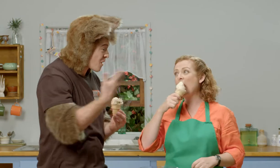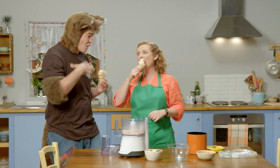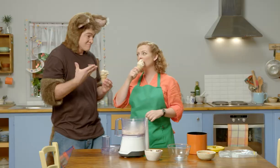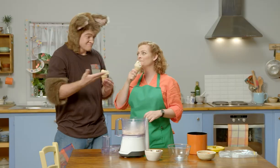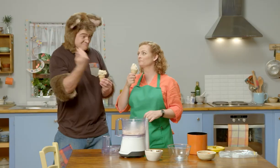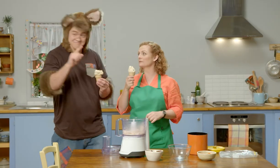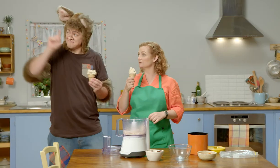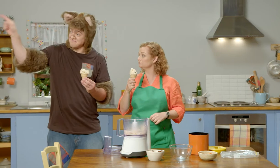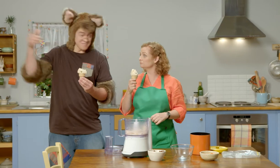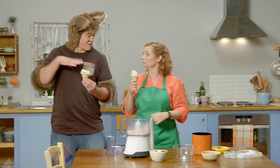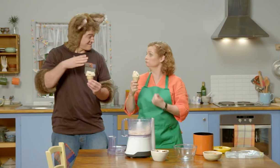Hey! Let's go outside!